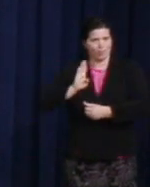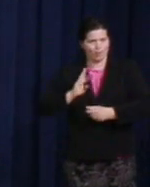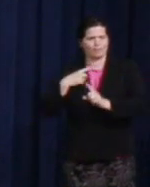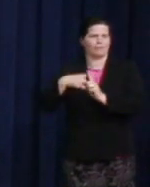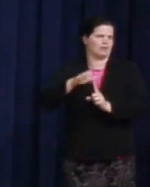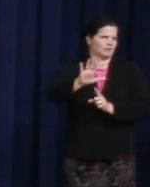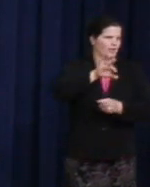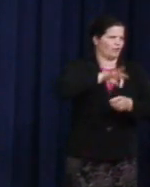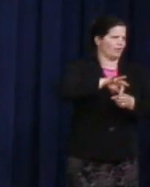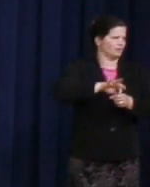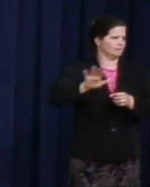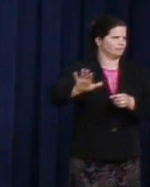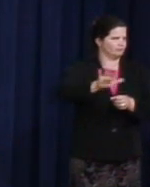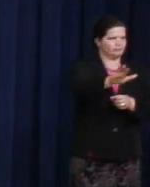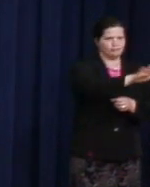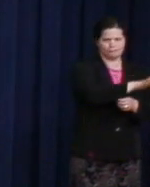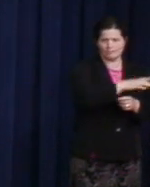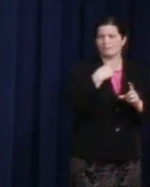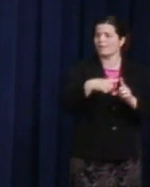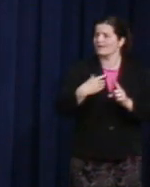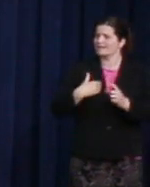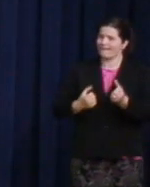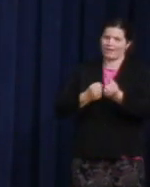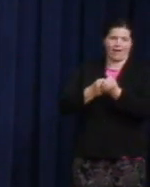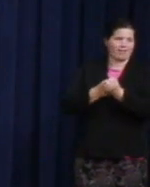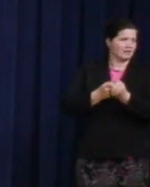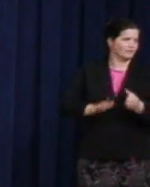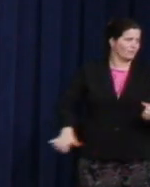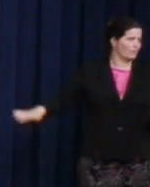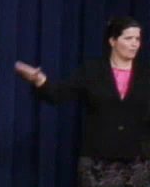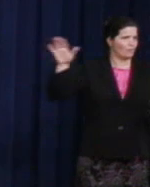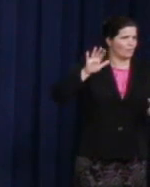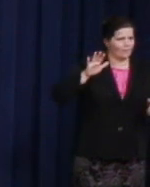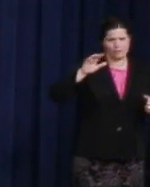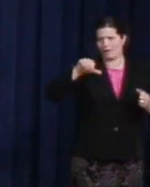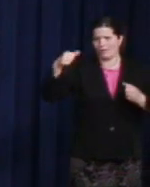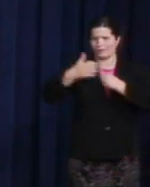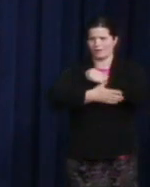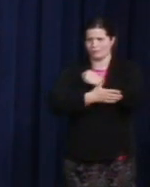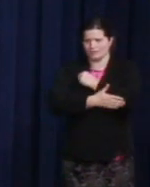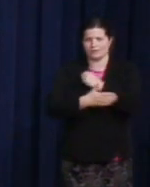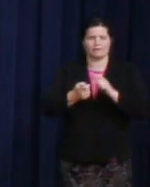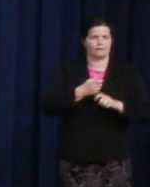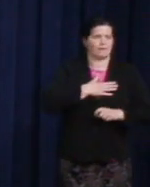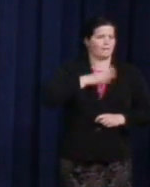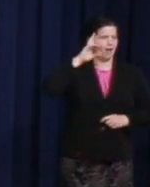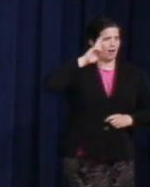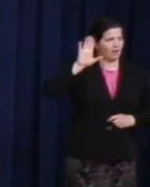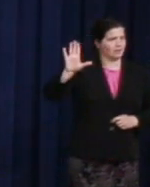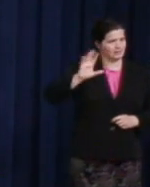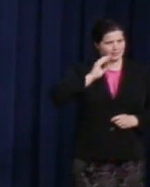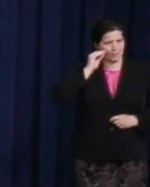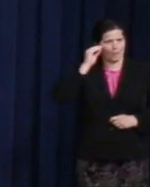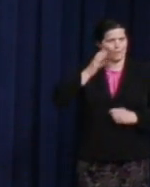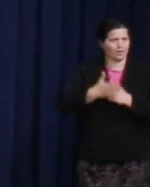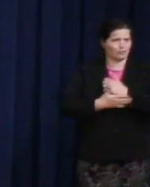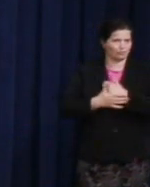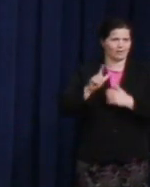And we have allies from abroad, from my uncle's homeland in Lithuania who are with us today,